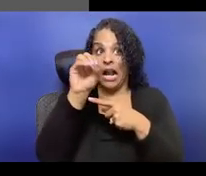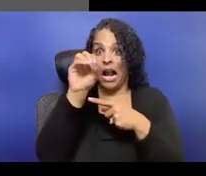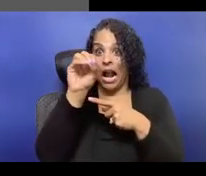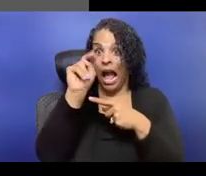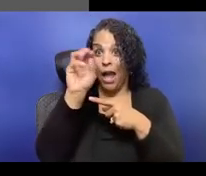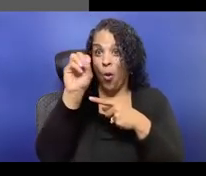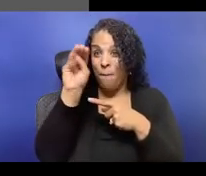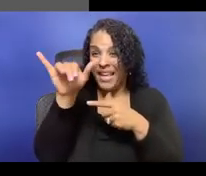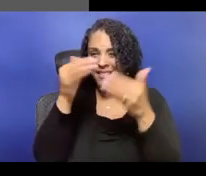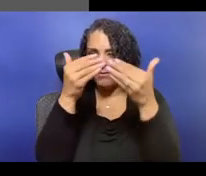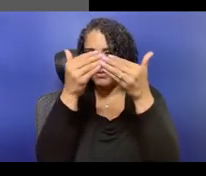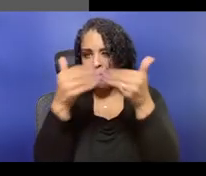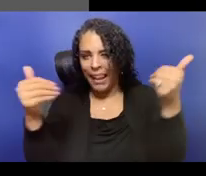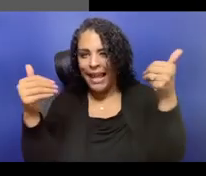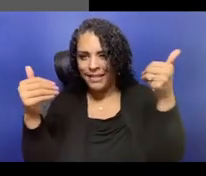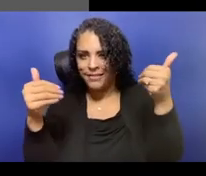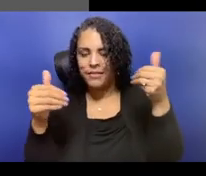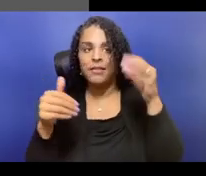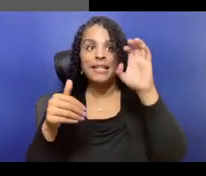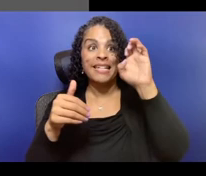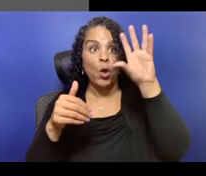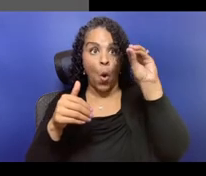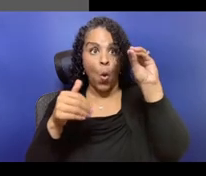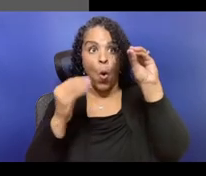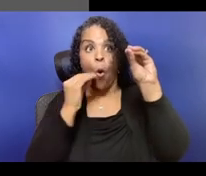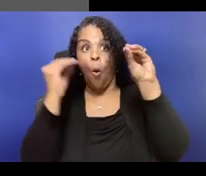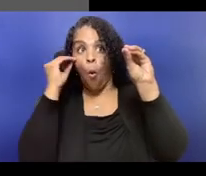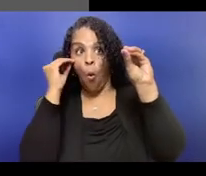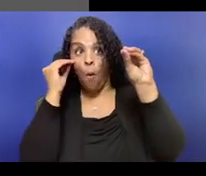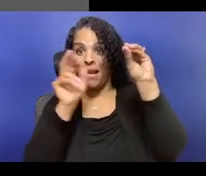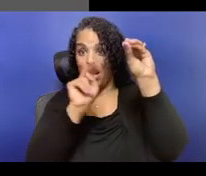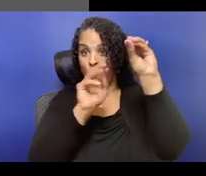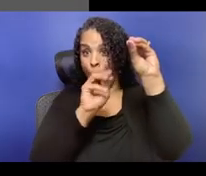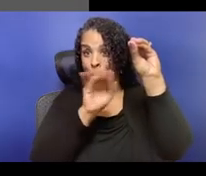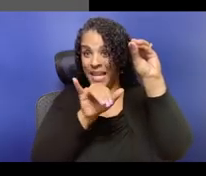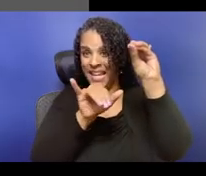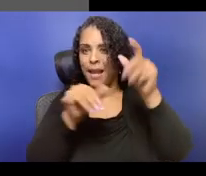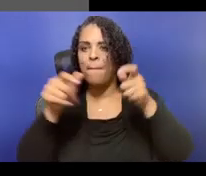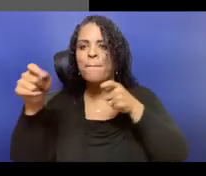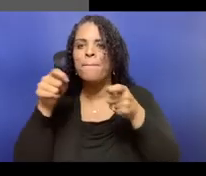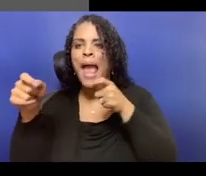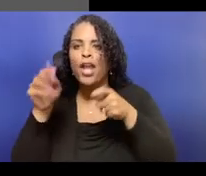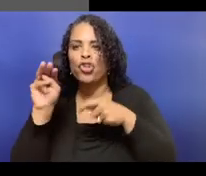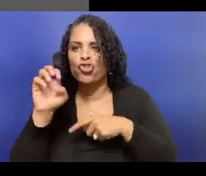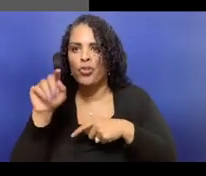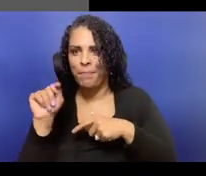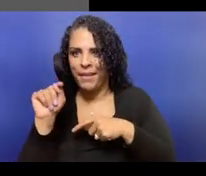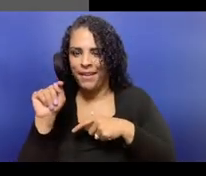So there's, I think there's a lot of ways around it, and my experience with not individual funders